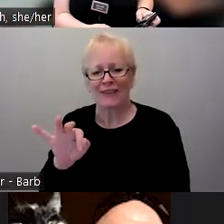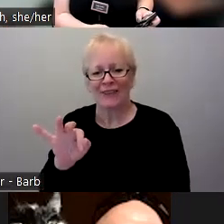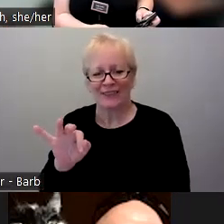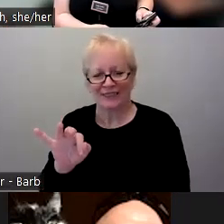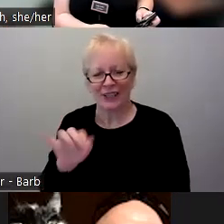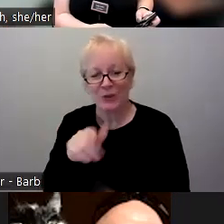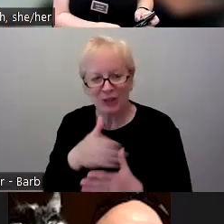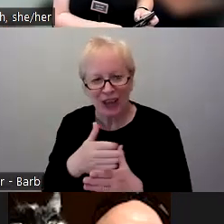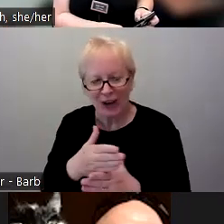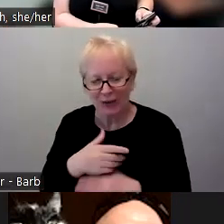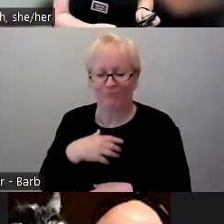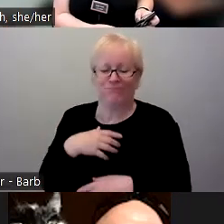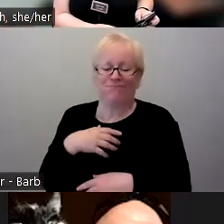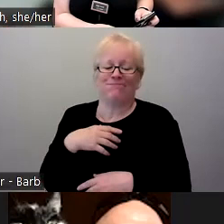Thank you for that.